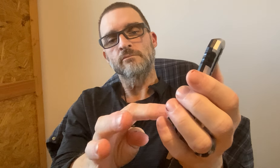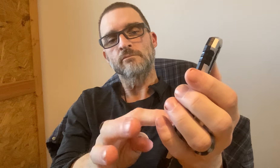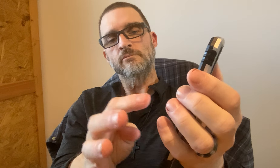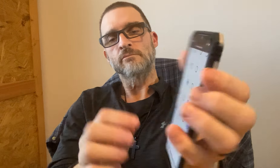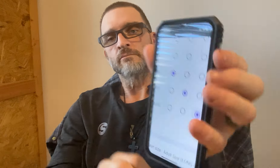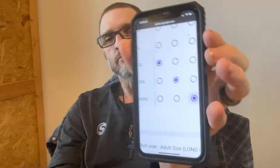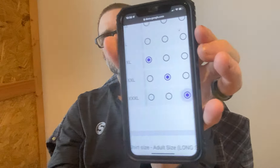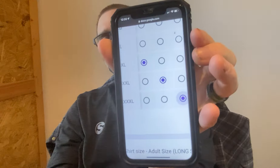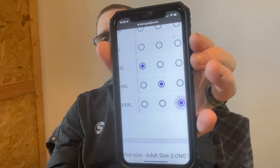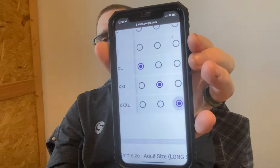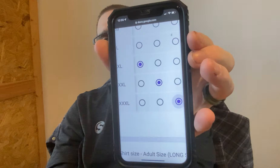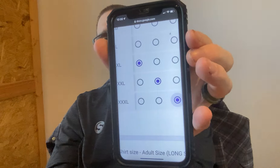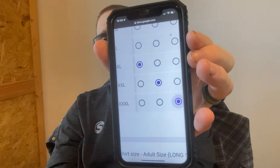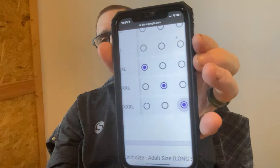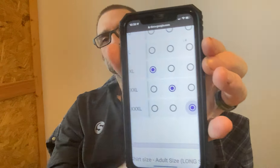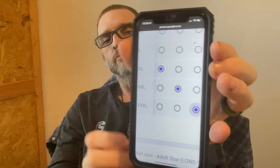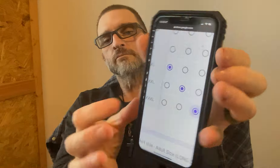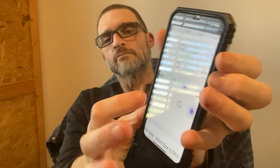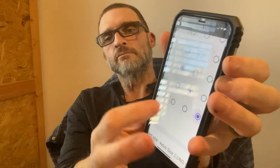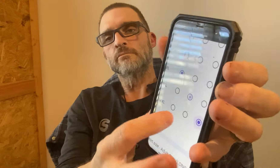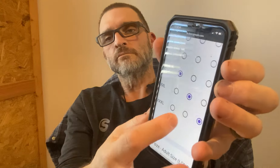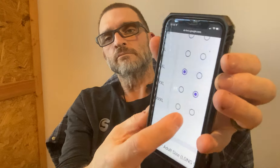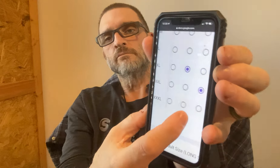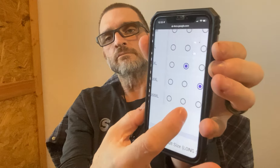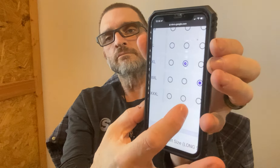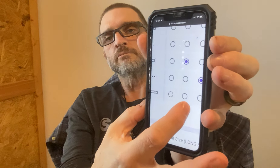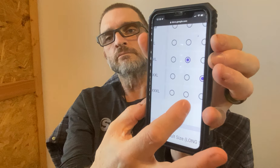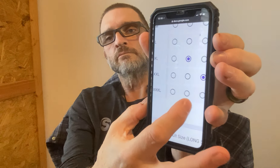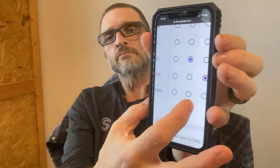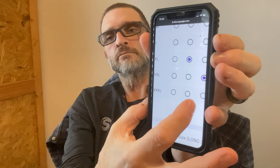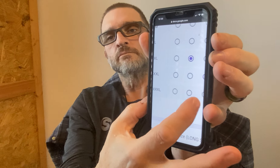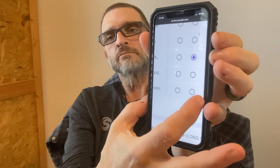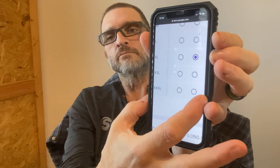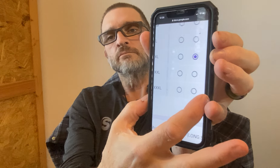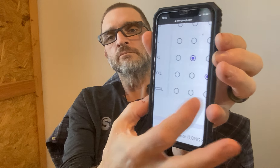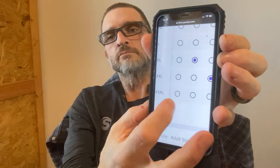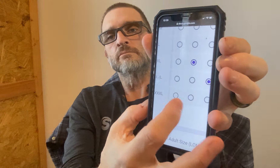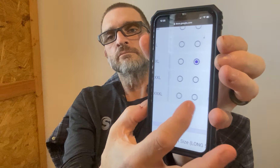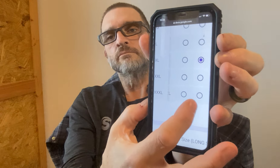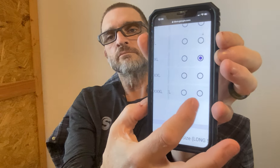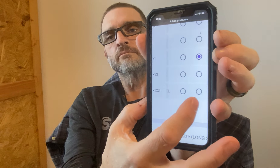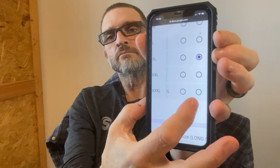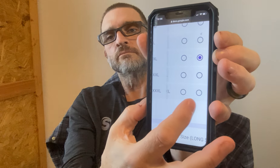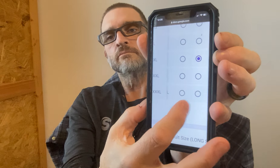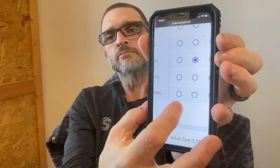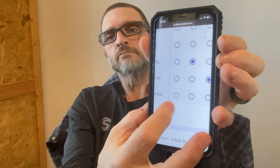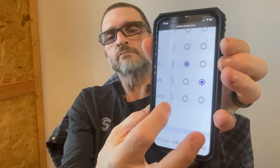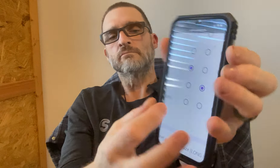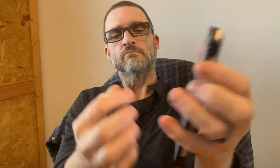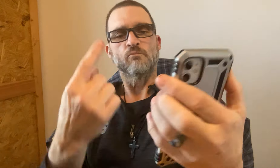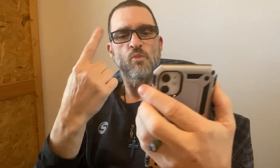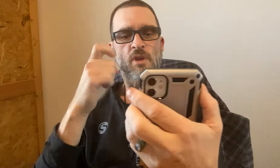I'll just put this in as an example.